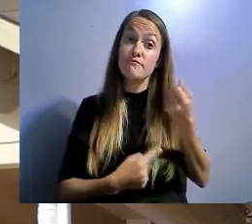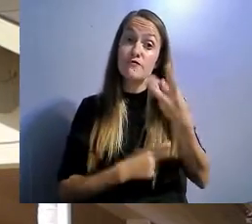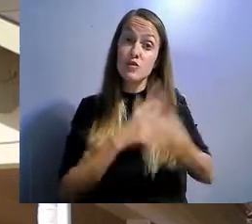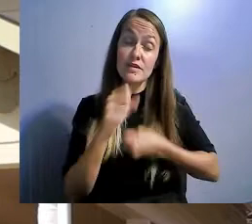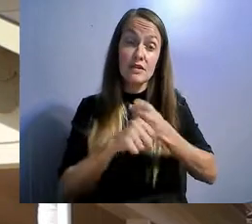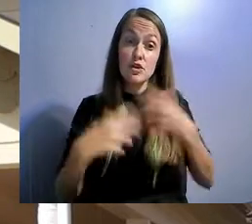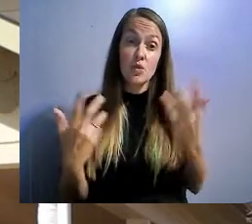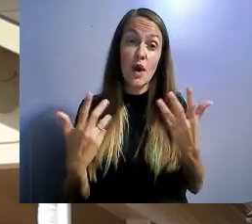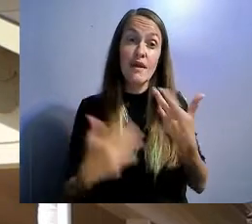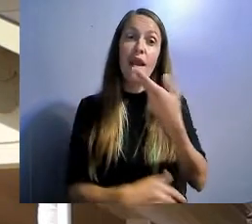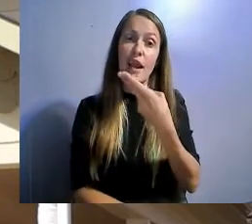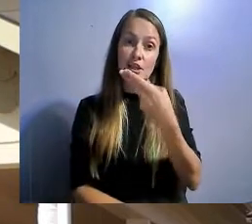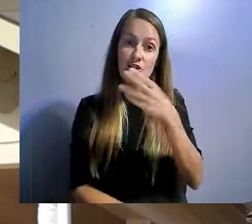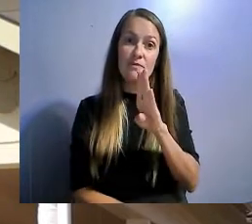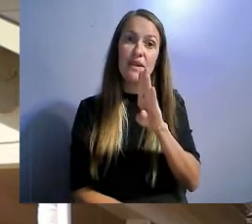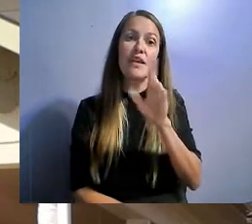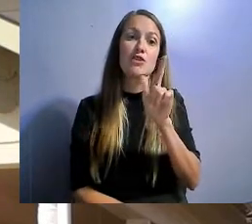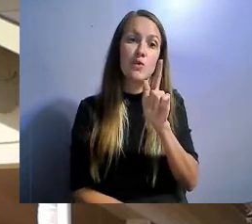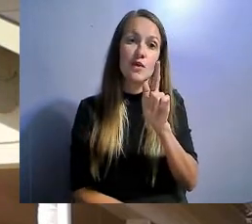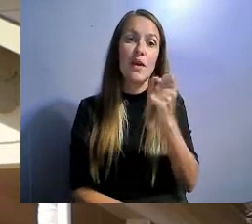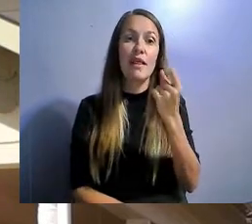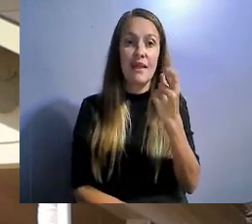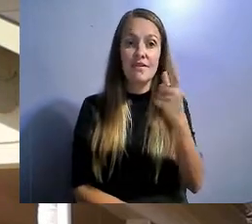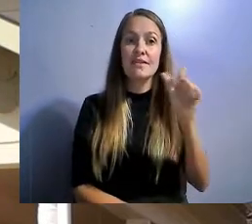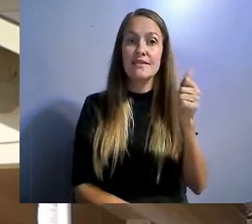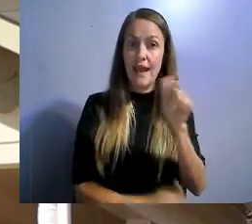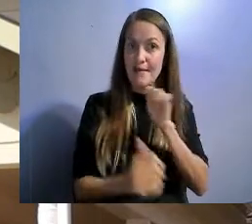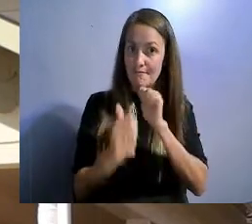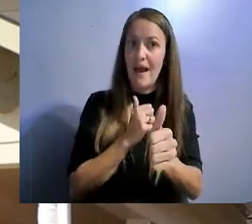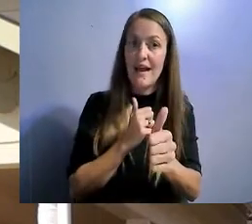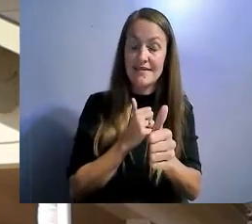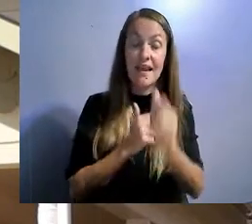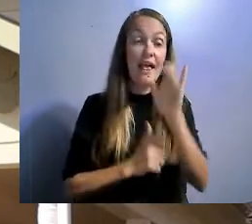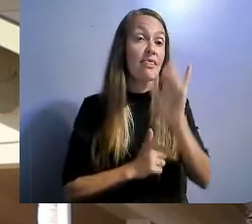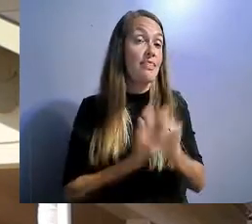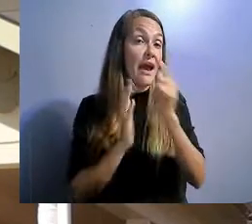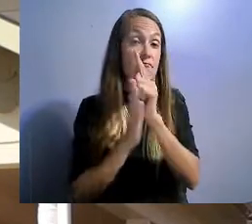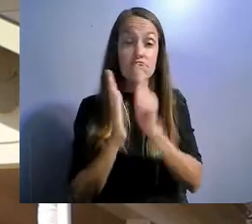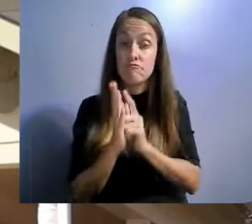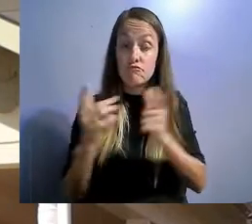With House Bill 21110. What that does is make the antidiscrimination act